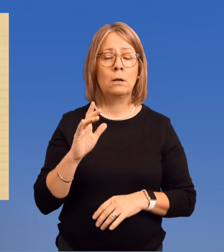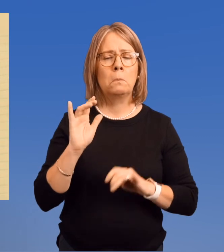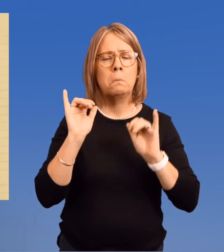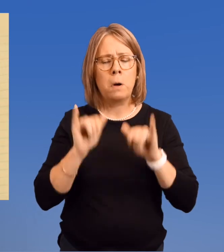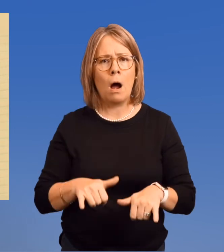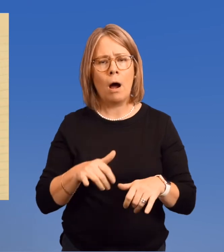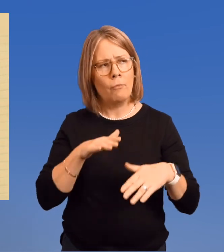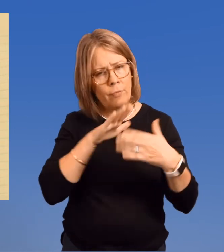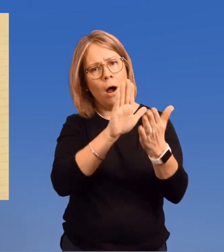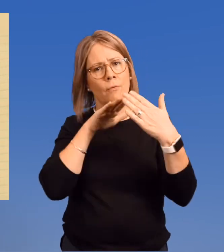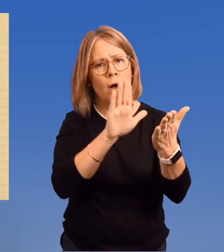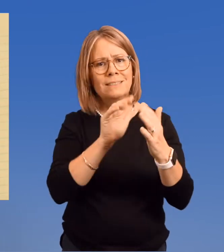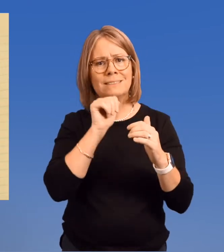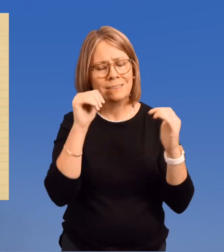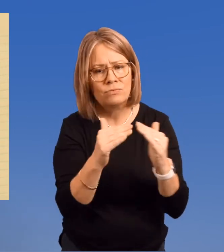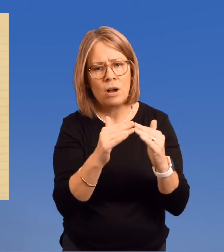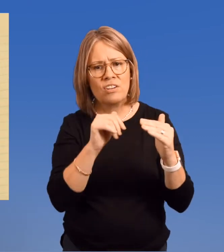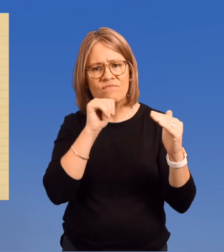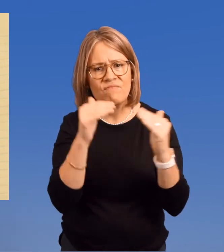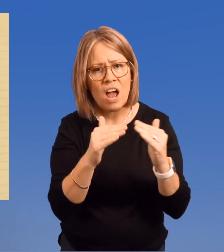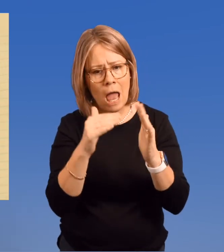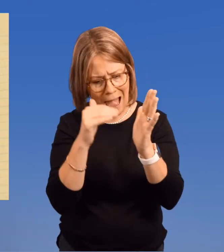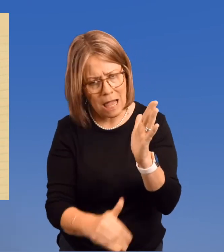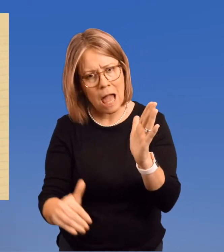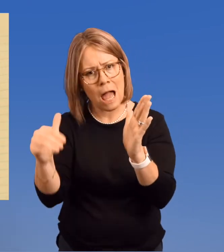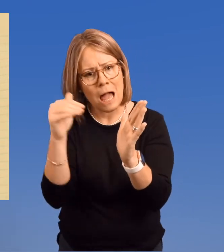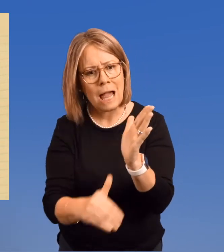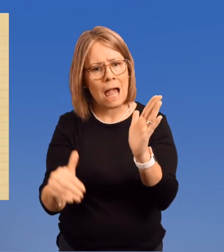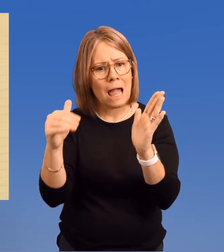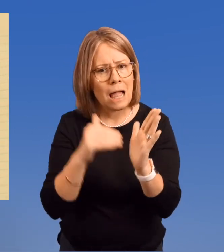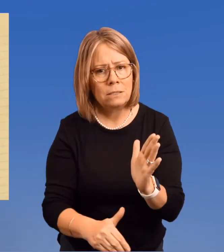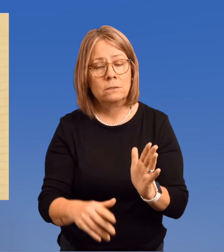only to encounter unfairness again and again.